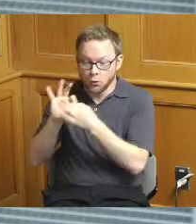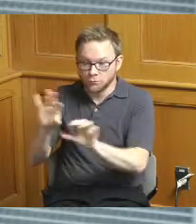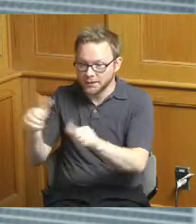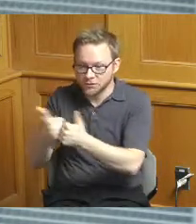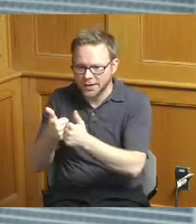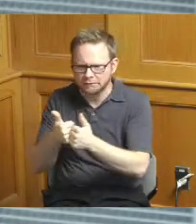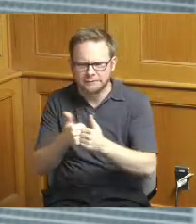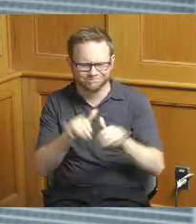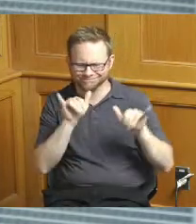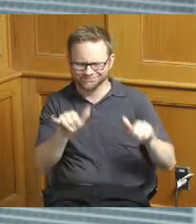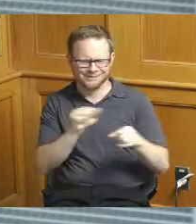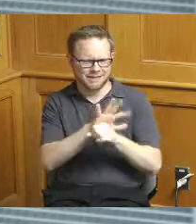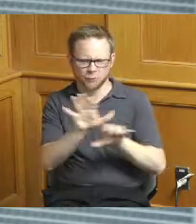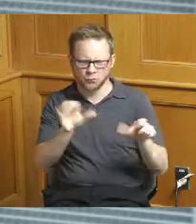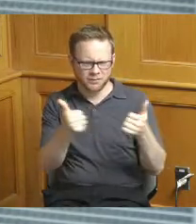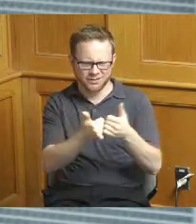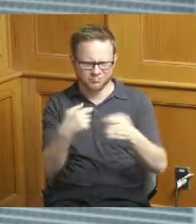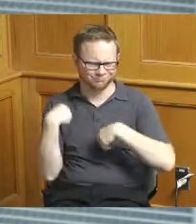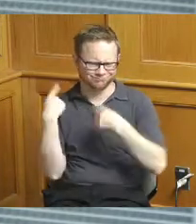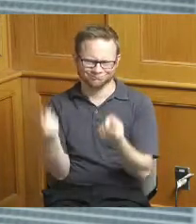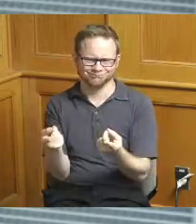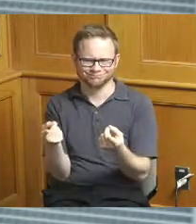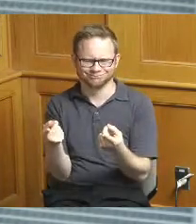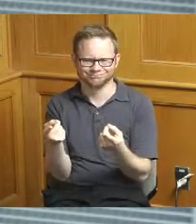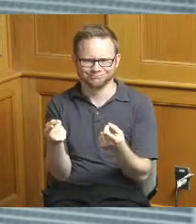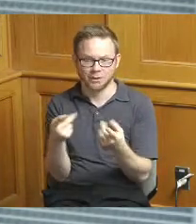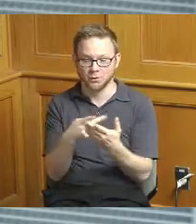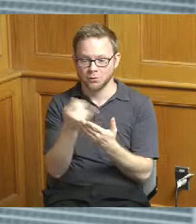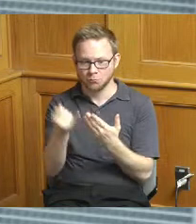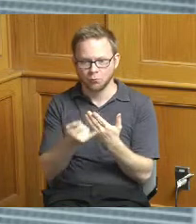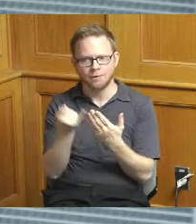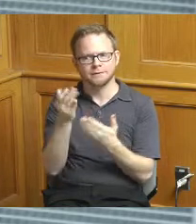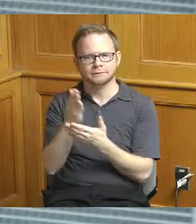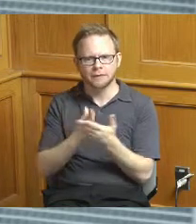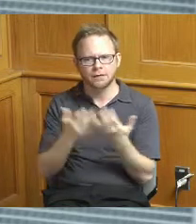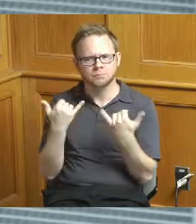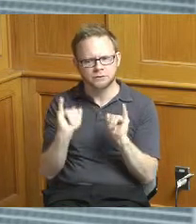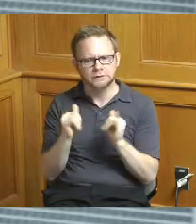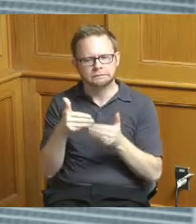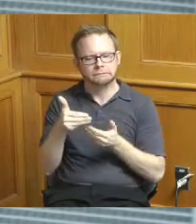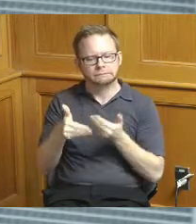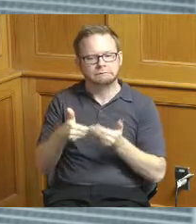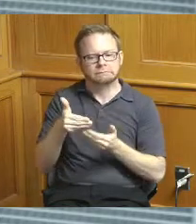the bridge again this projects are still and there are some still underway no no real challenges to